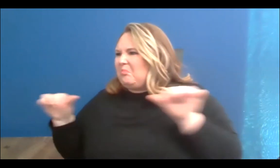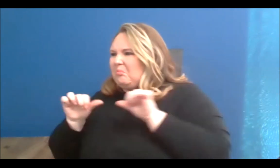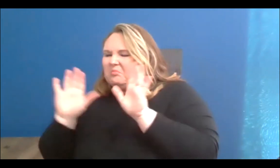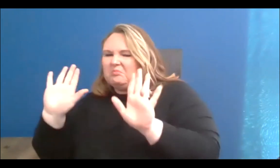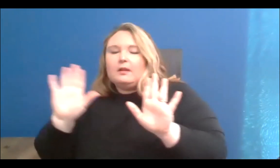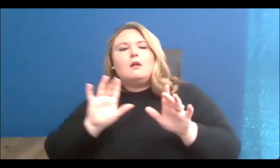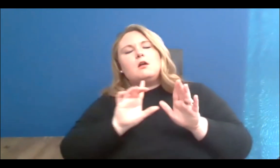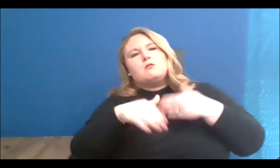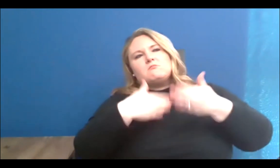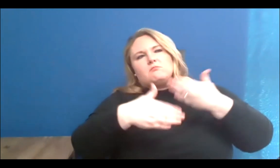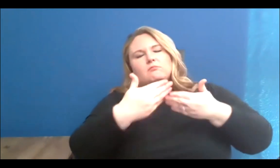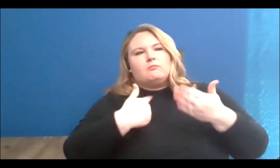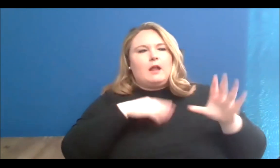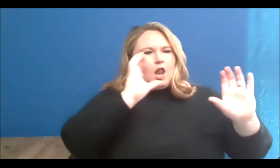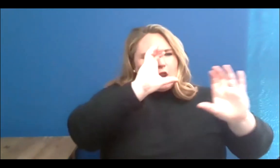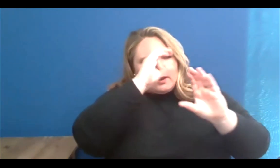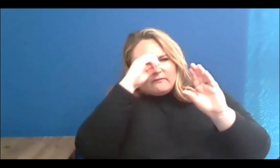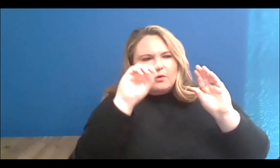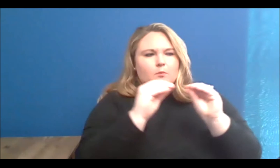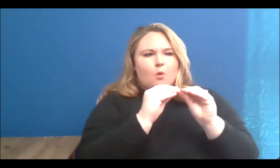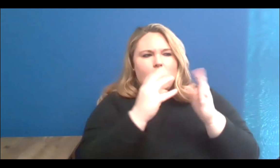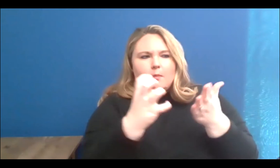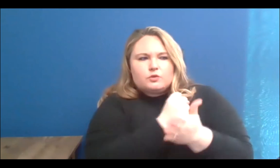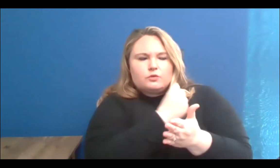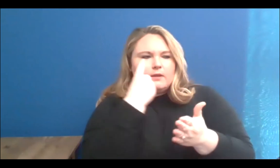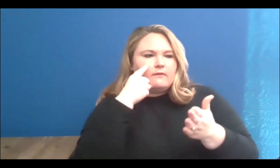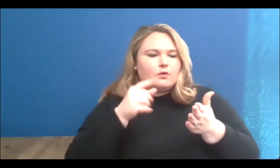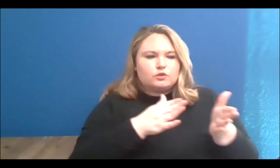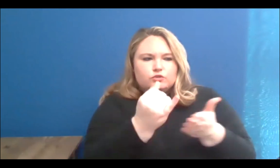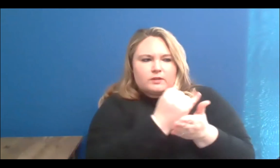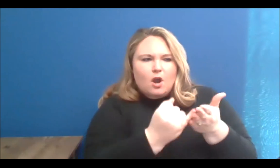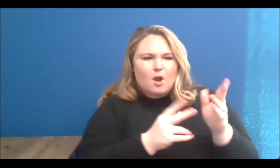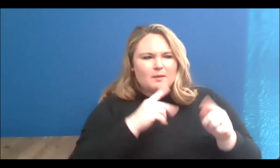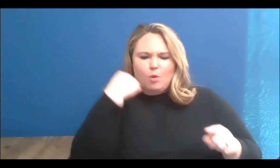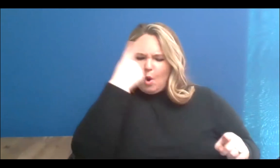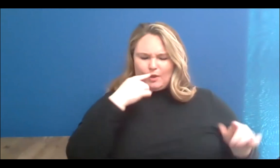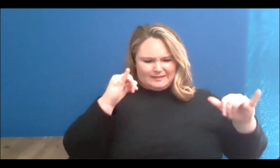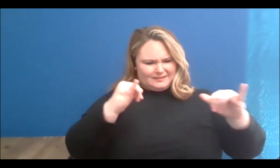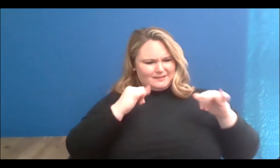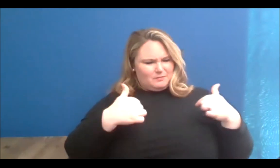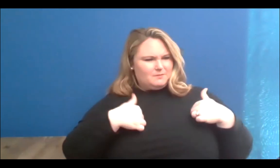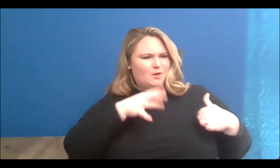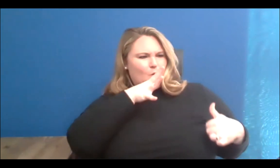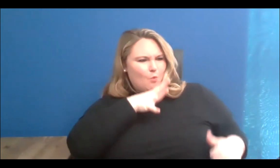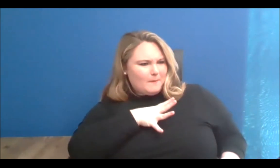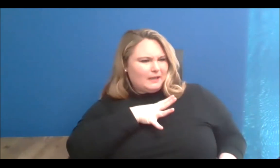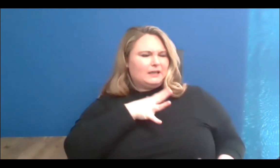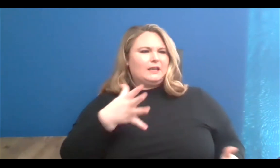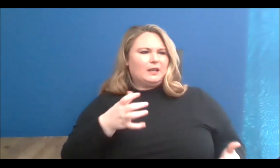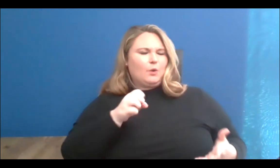in street art and I was looking for people who, kind of looked like me, that were racialized people, that were women or women-identifying, I couldn't really